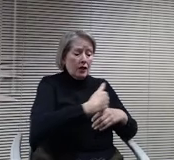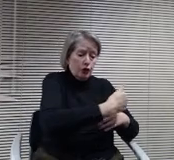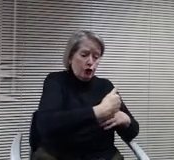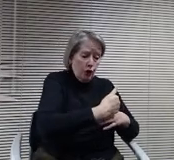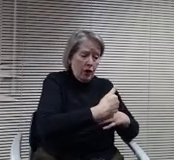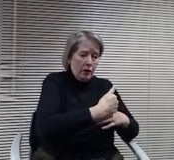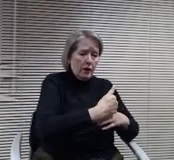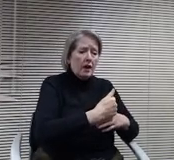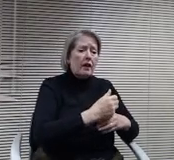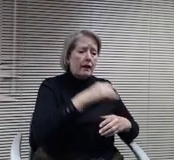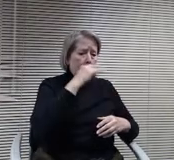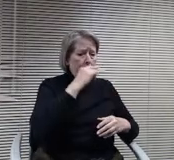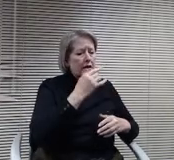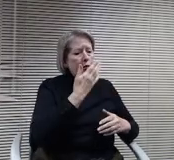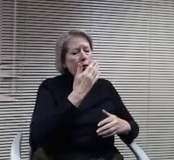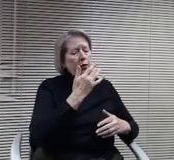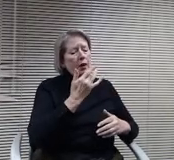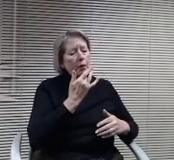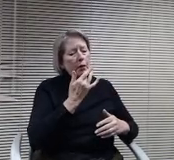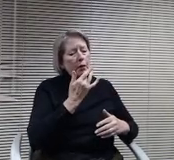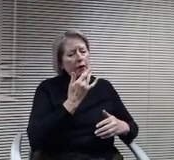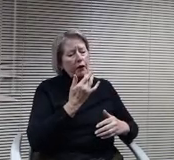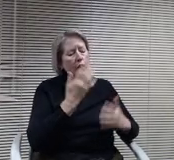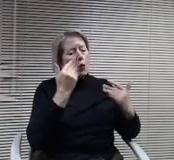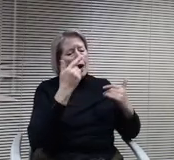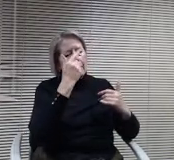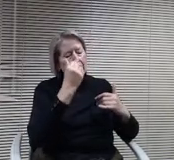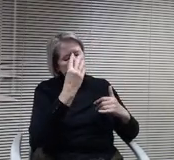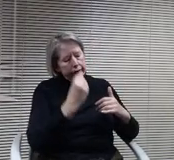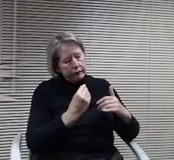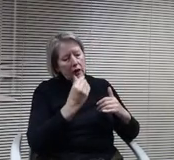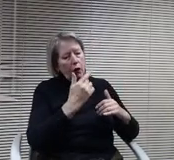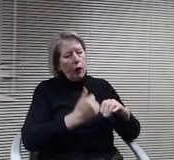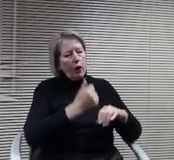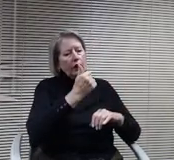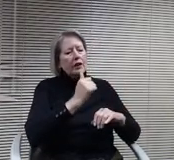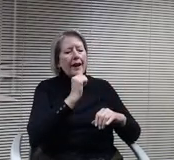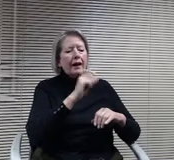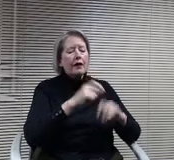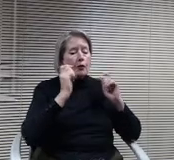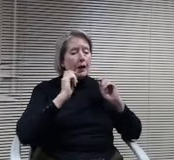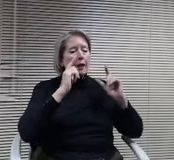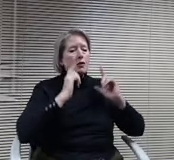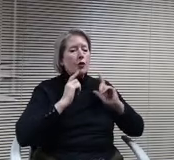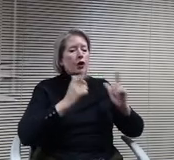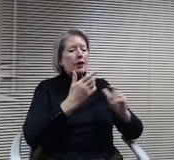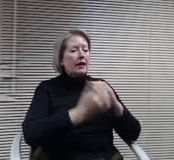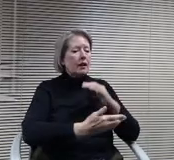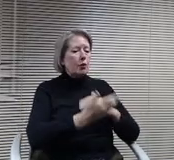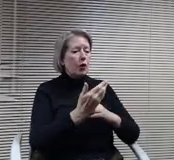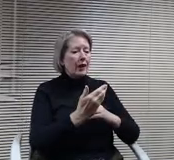students involved. So I have full faith this will workout, but I did want to ask a question if we were ever to have to re